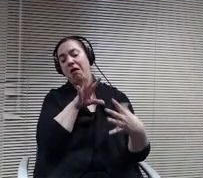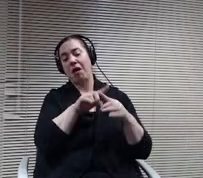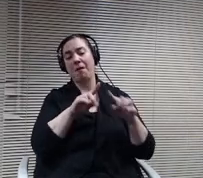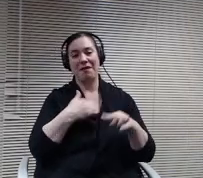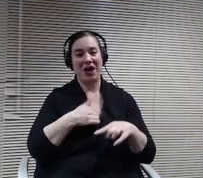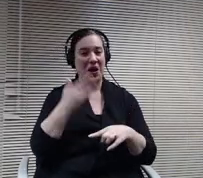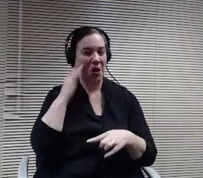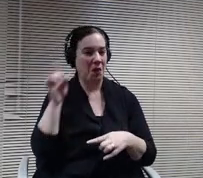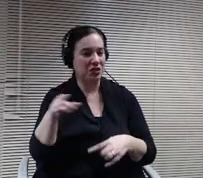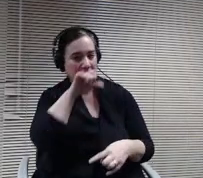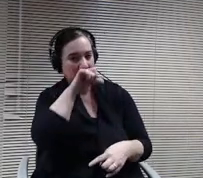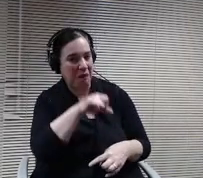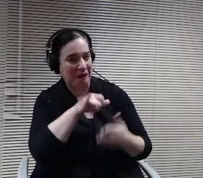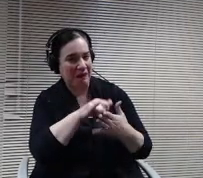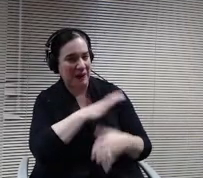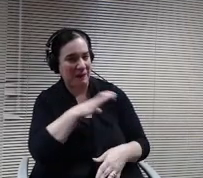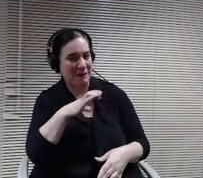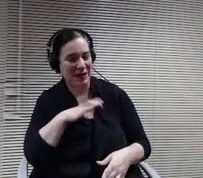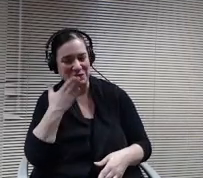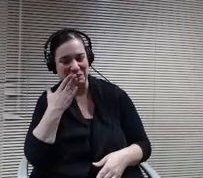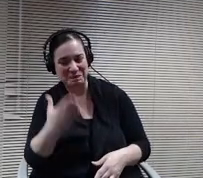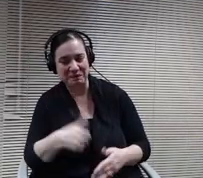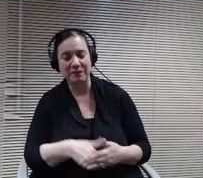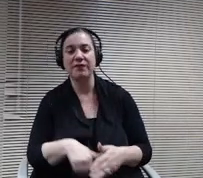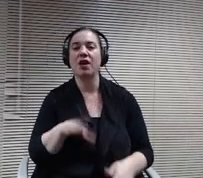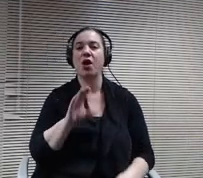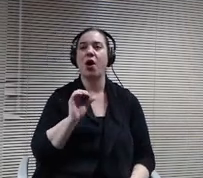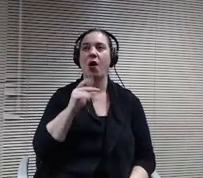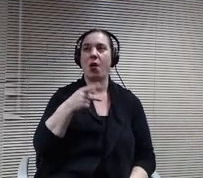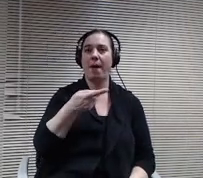So thank you, Ann. Though Provisory is also typically the Treasurer, so Lisa Wagner.